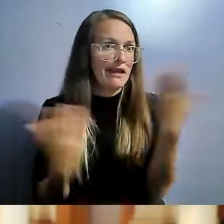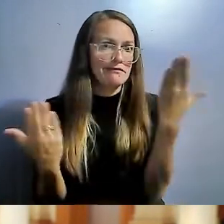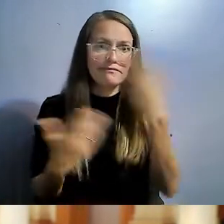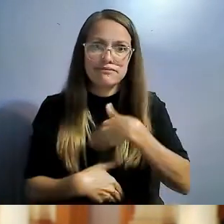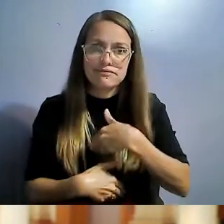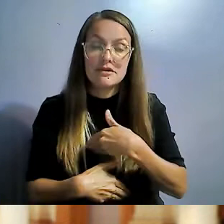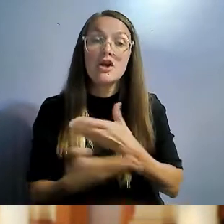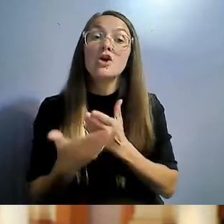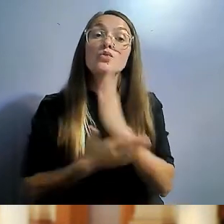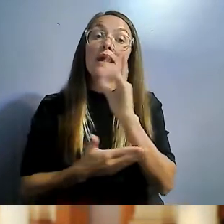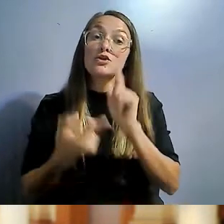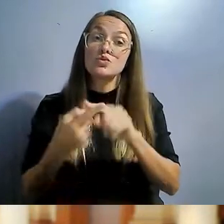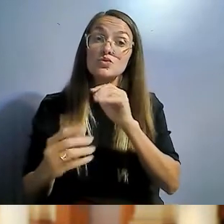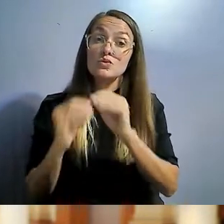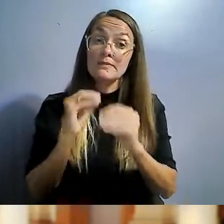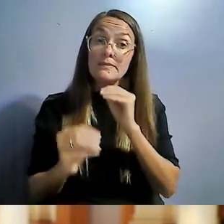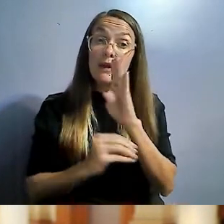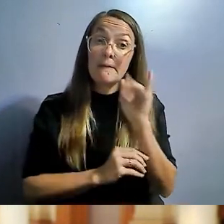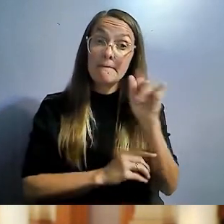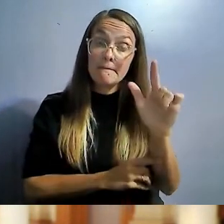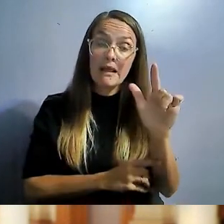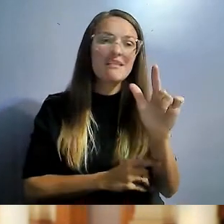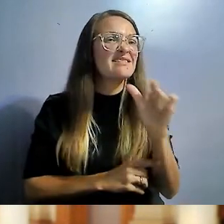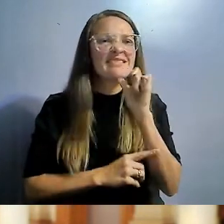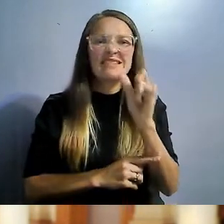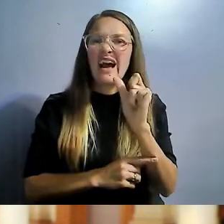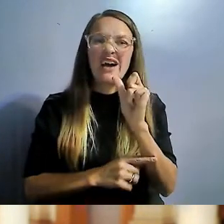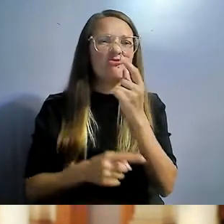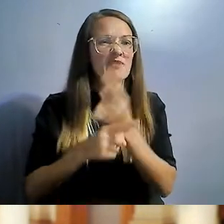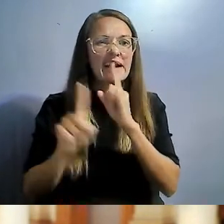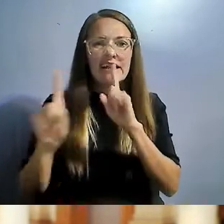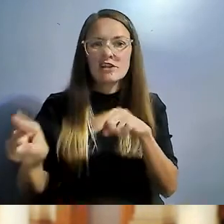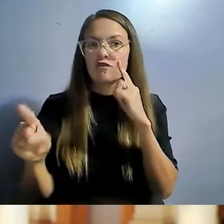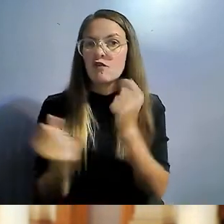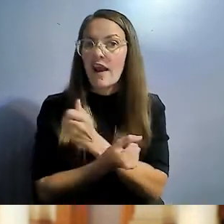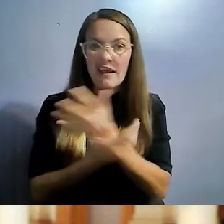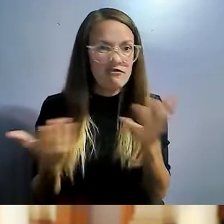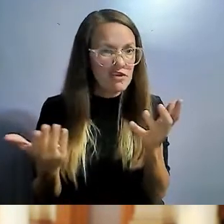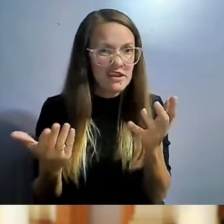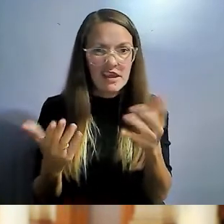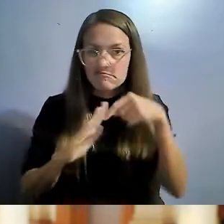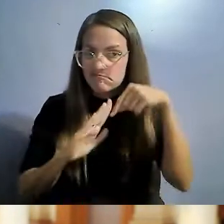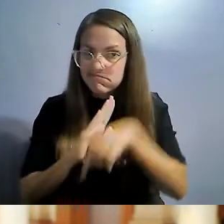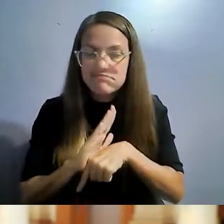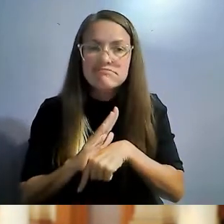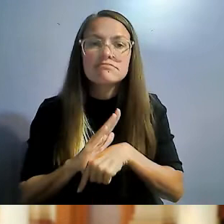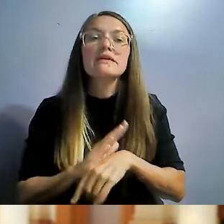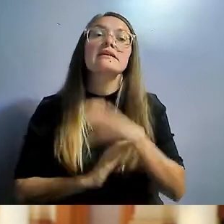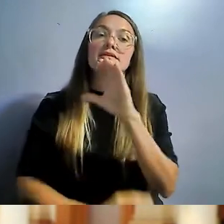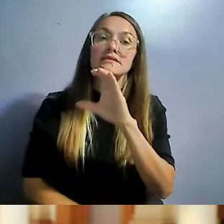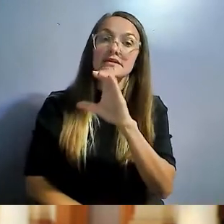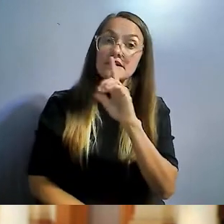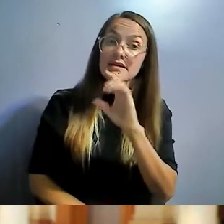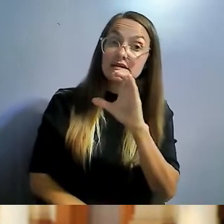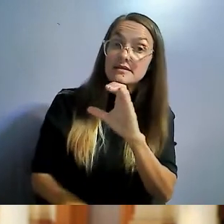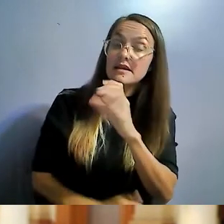The Right to Repair Bill wasn't the answer to everything. After more conversations with CCDC and the repair folks,